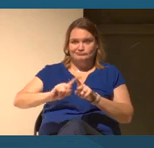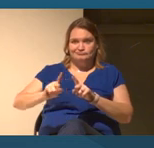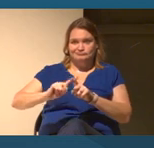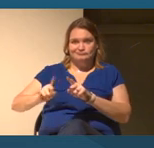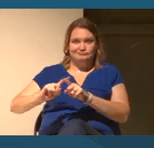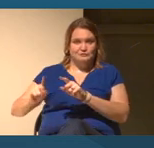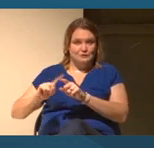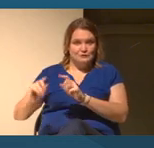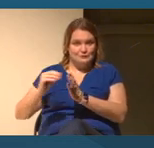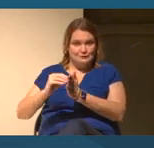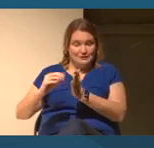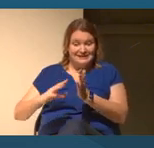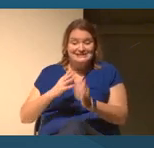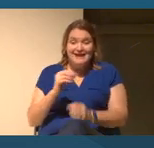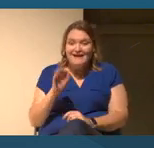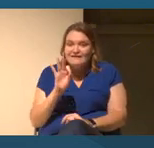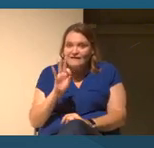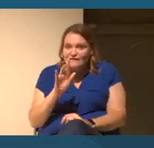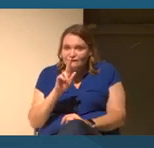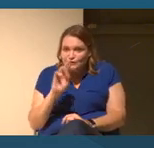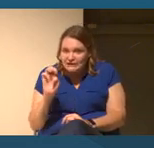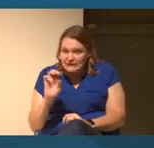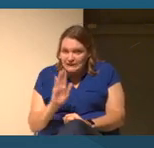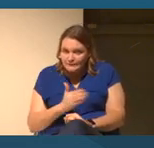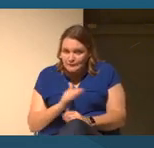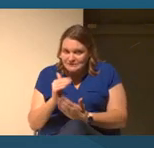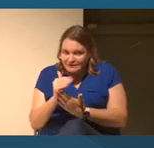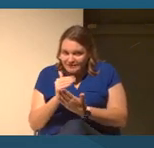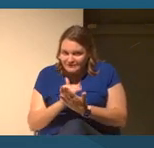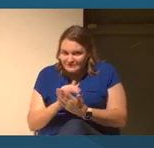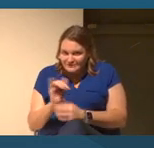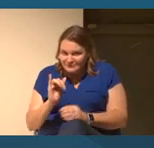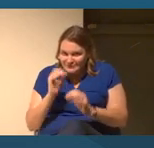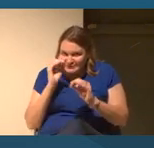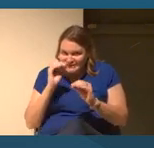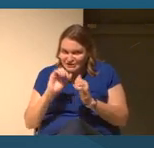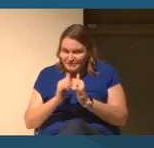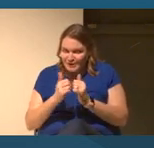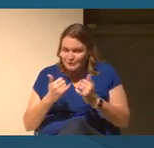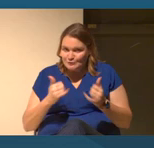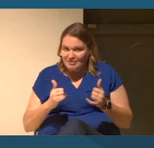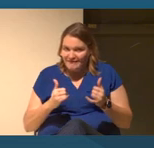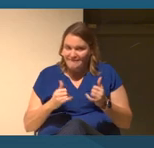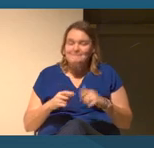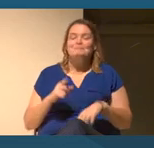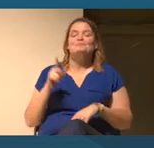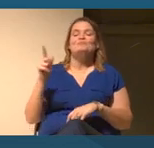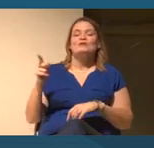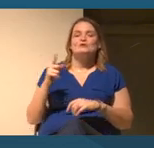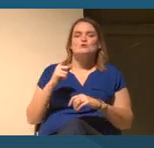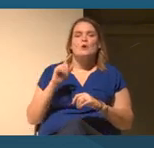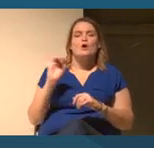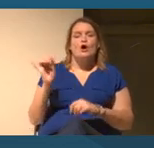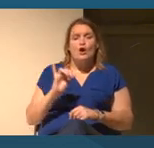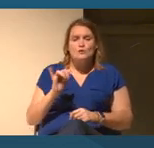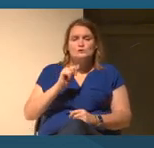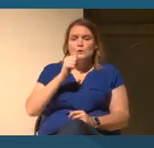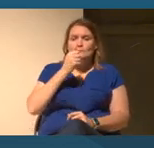music lessons. And I'd also highlight maybe the teaching tolerance through the Southern Poverty Law